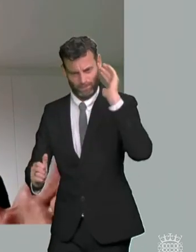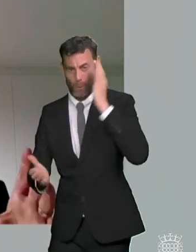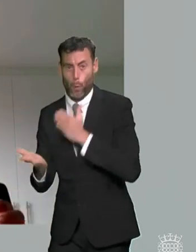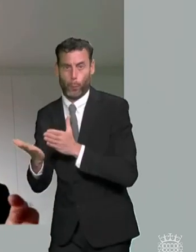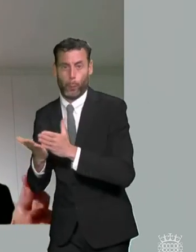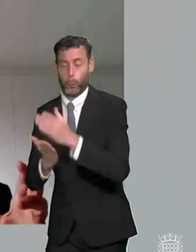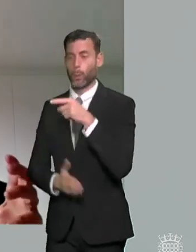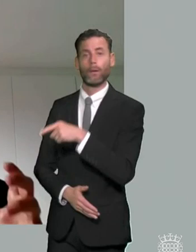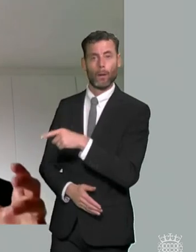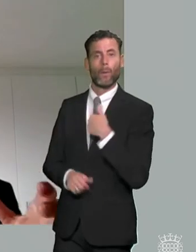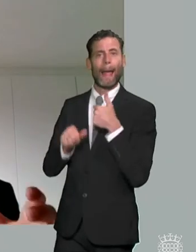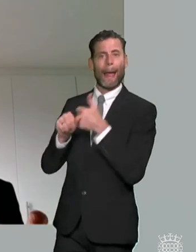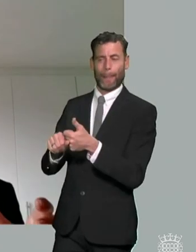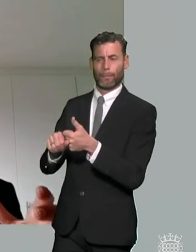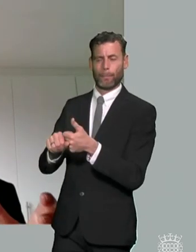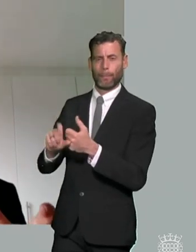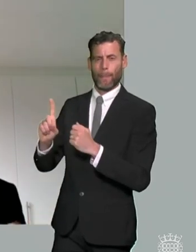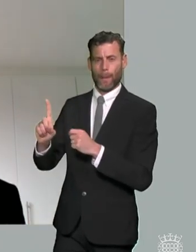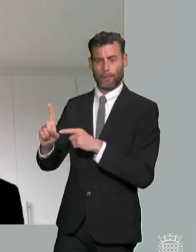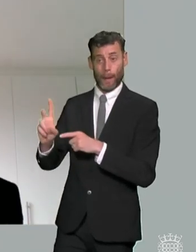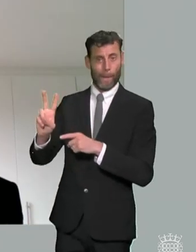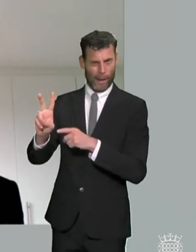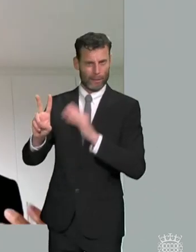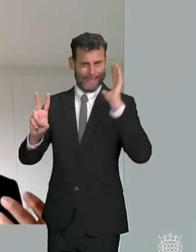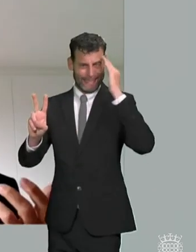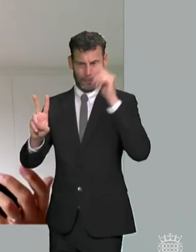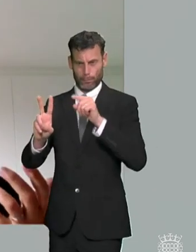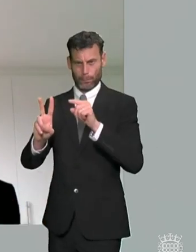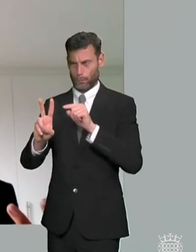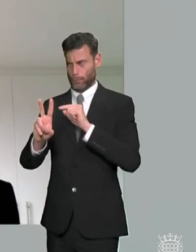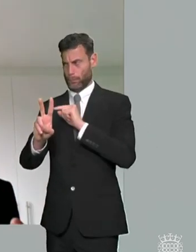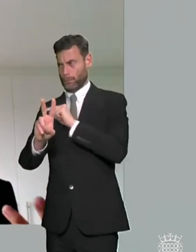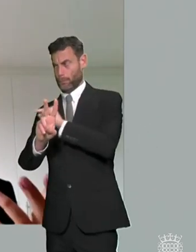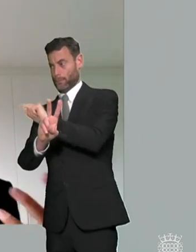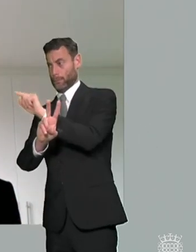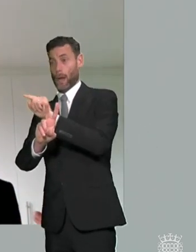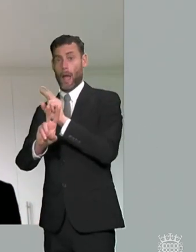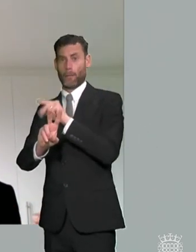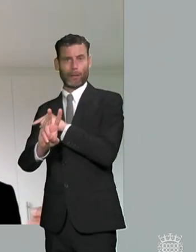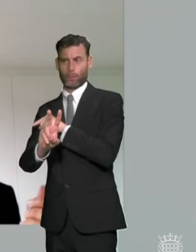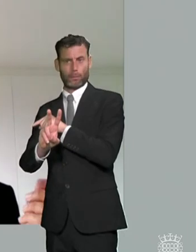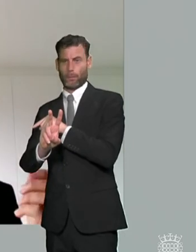a different disadvantage can't get through to to us in most of europe and most of the commonwealth